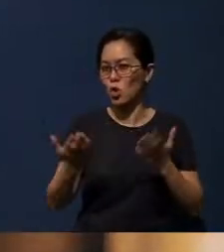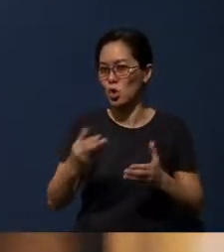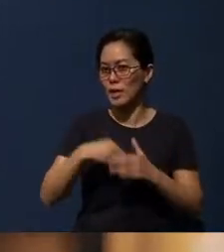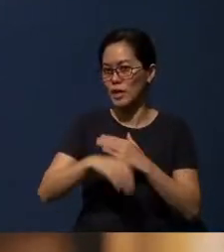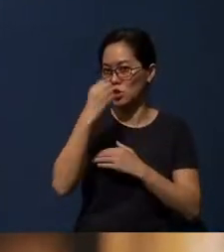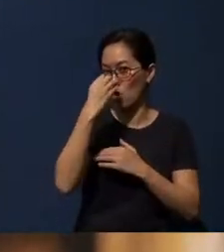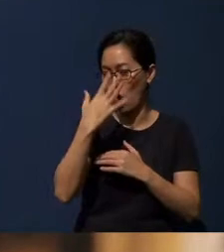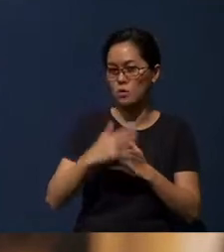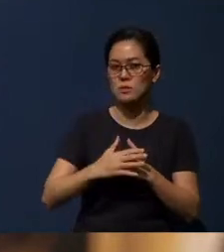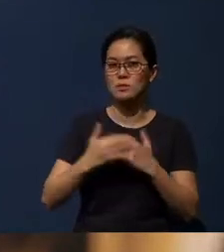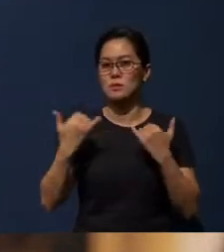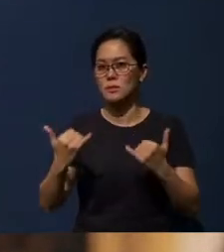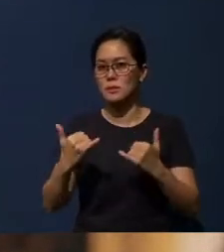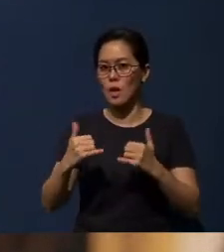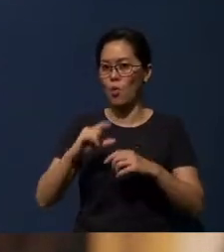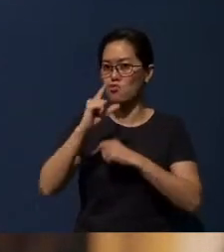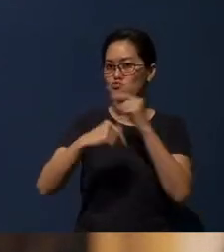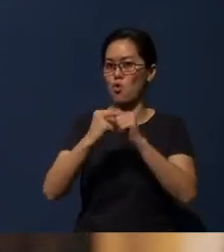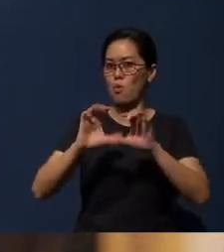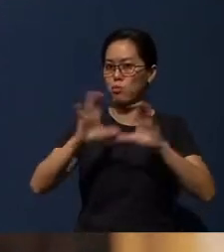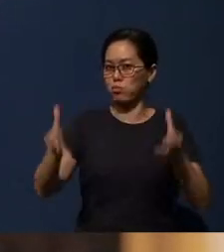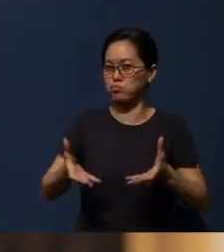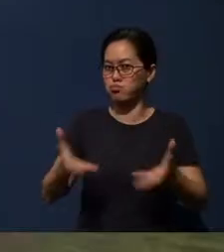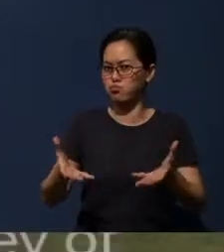is now going global, is thrilling.